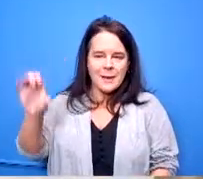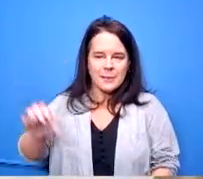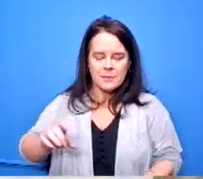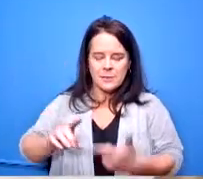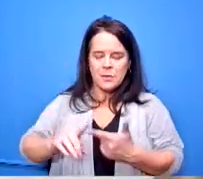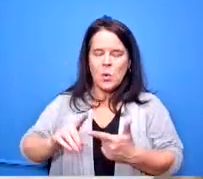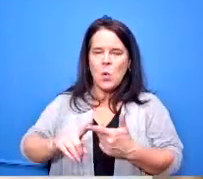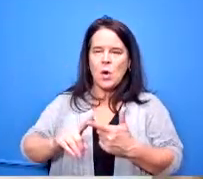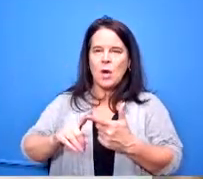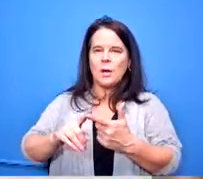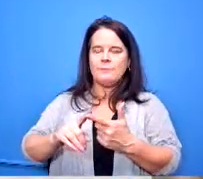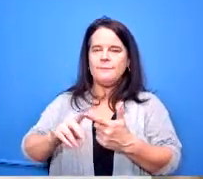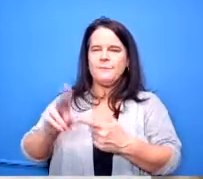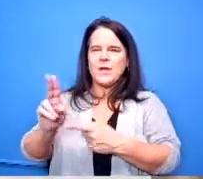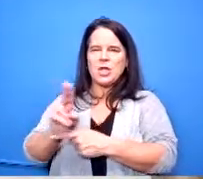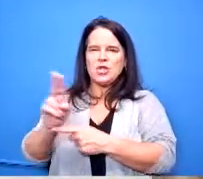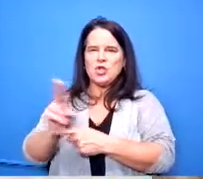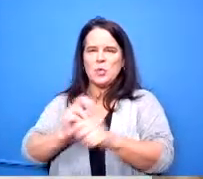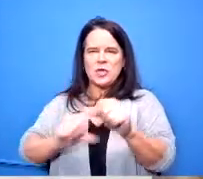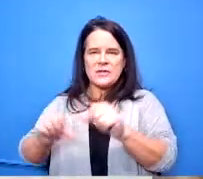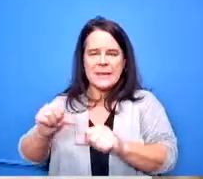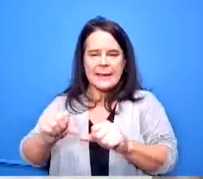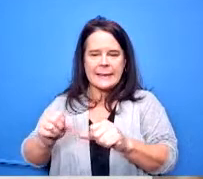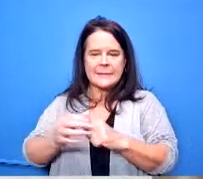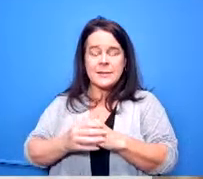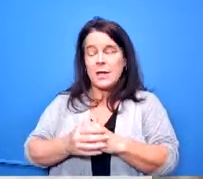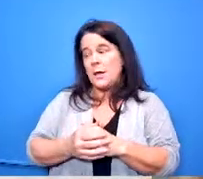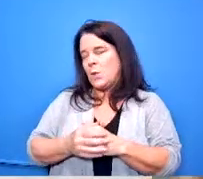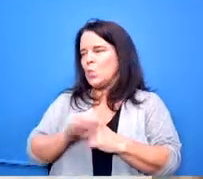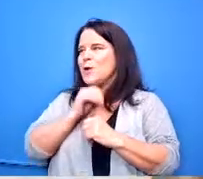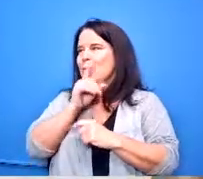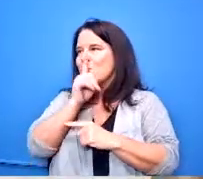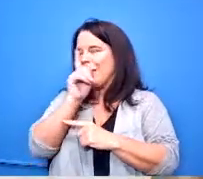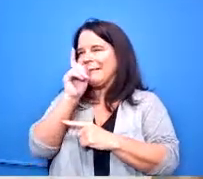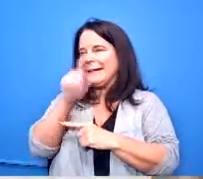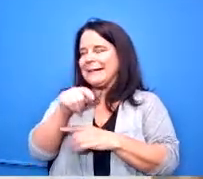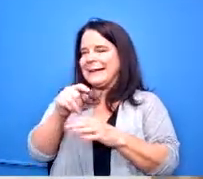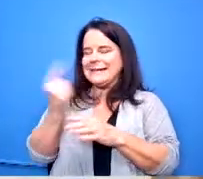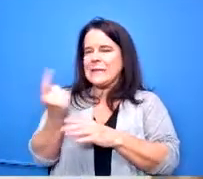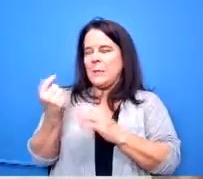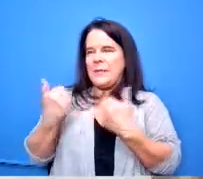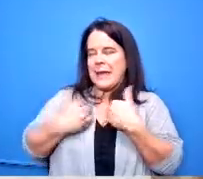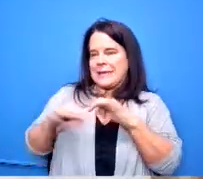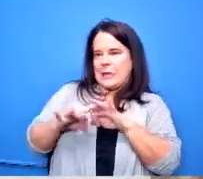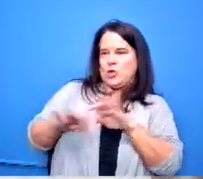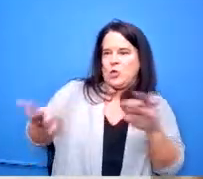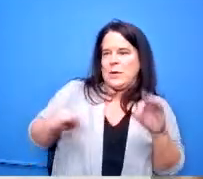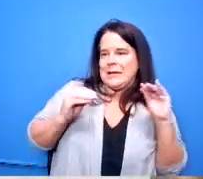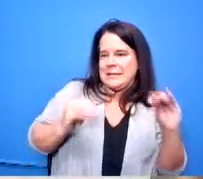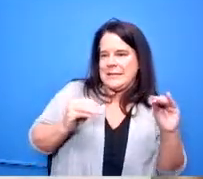with that degree necessarily to teach it we could have anybody basically who understands and knows